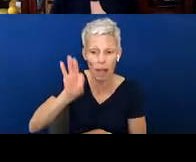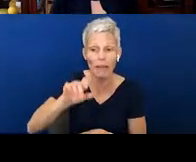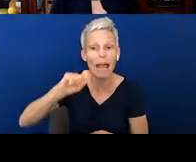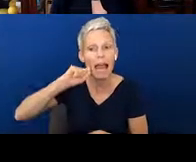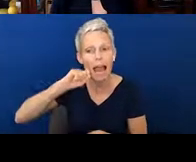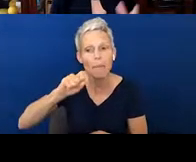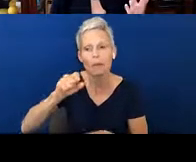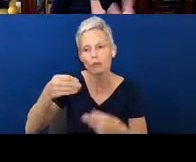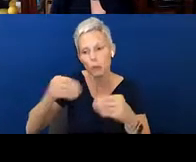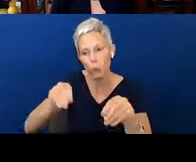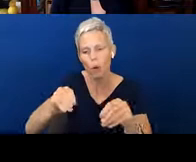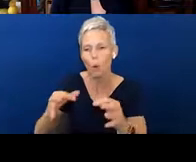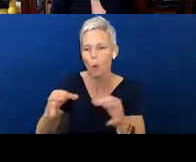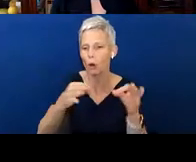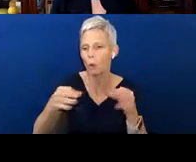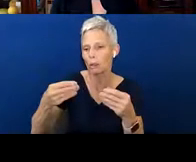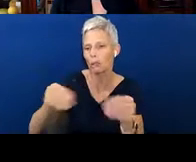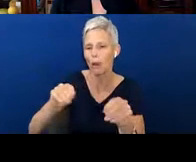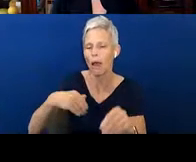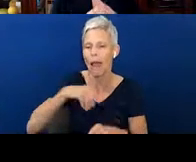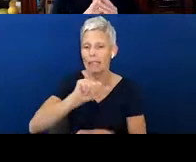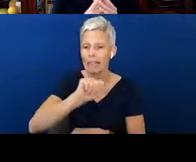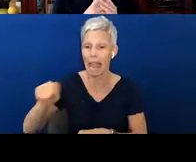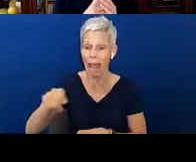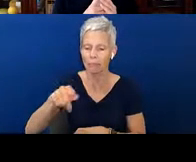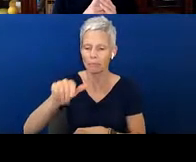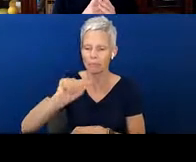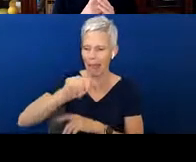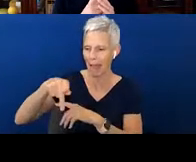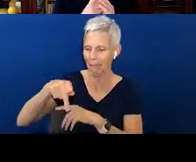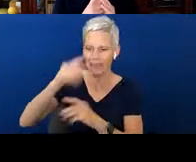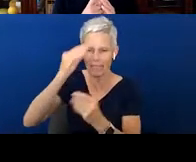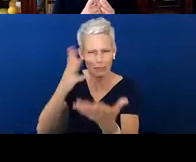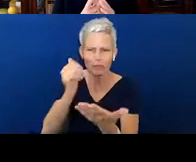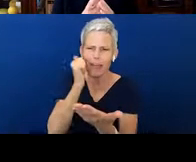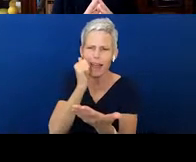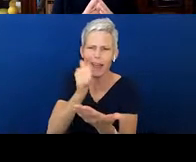And it's got an app that notifies you every day and it gives you a little kernel of knowledge